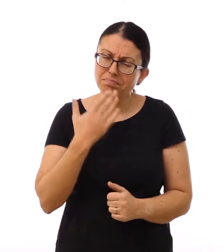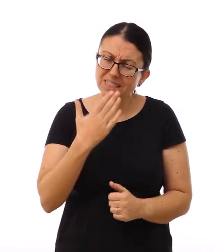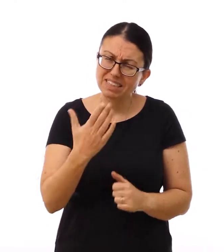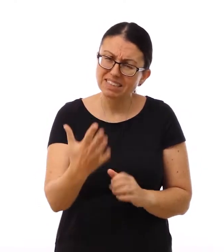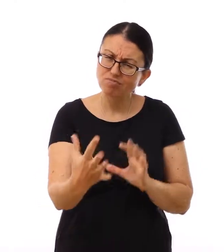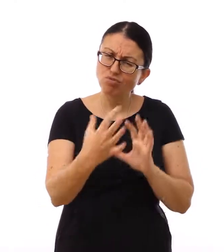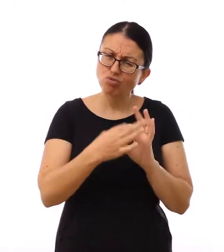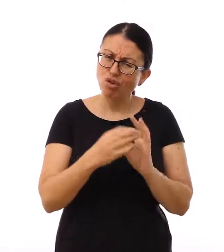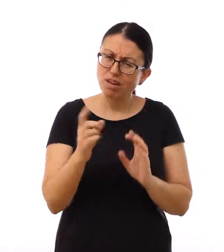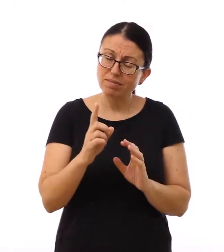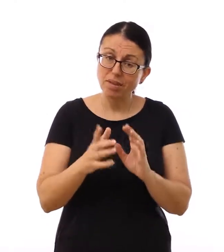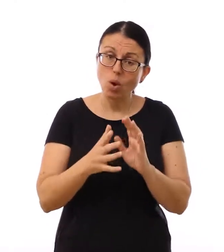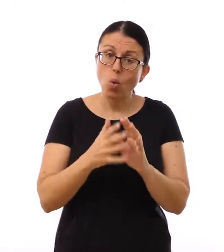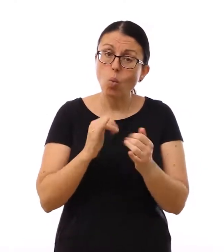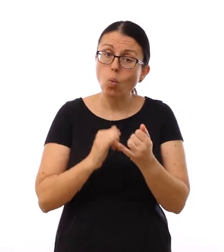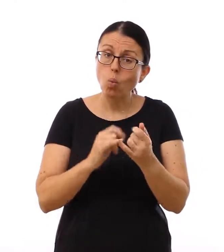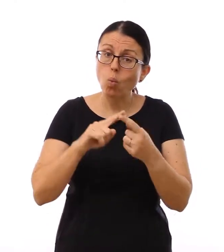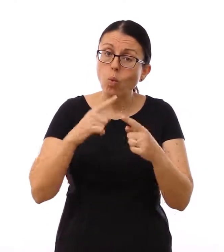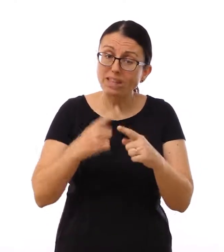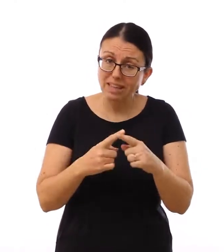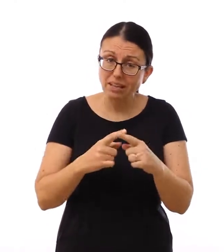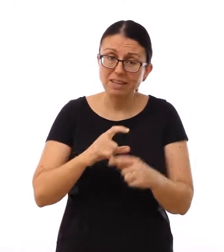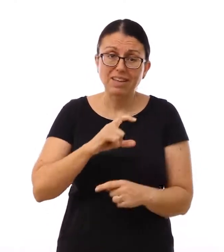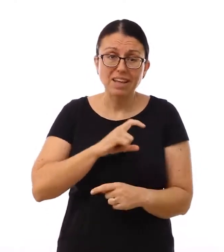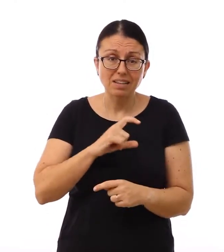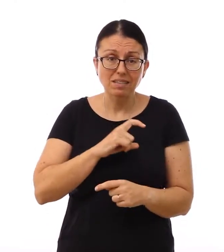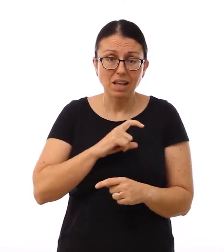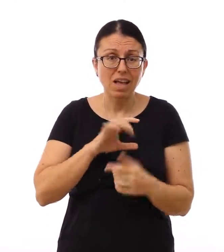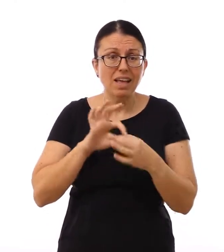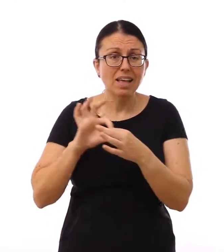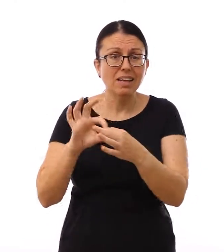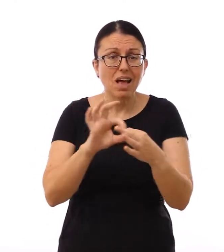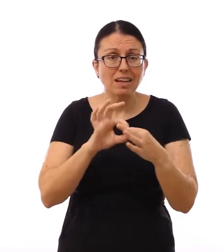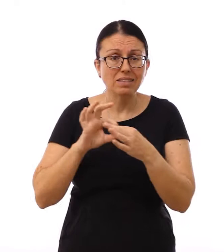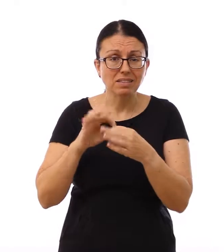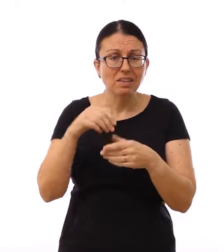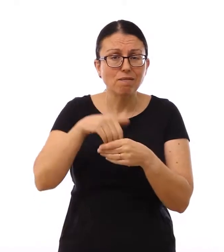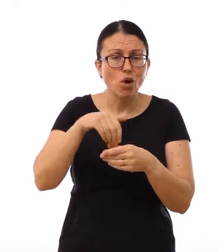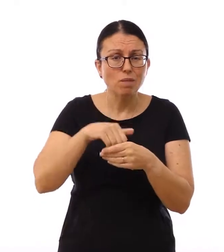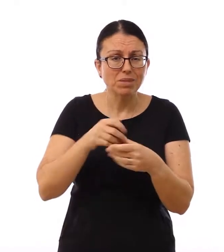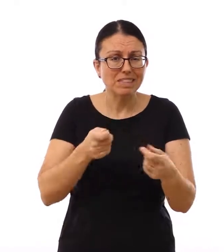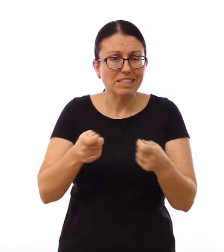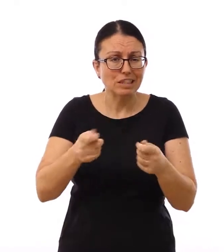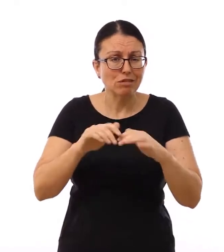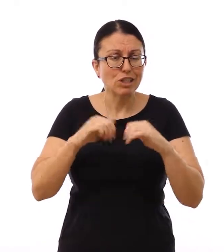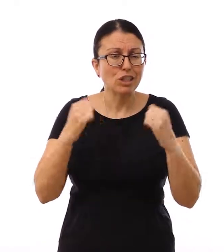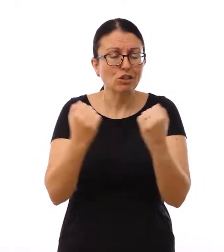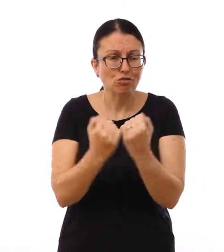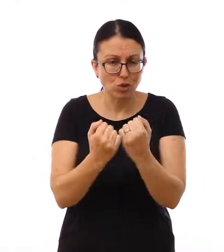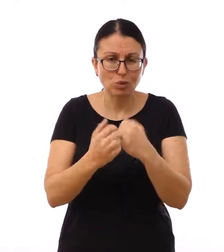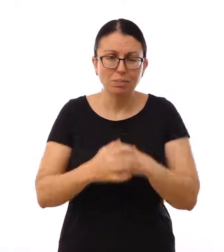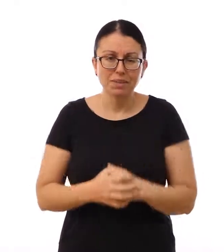Please join Wessex Cancer Alliance’s Involvement Steering Group.